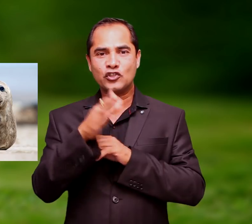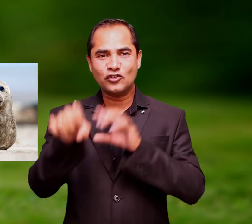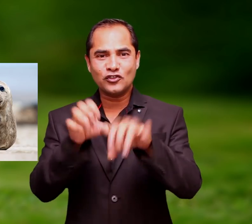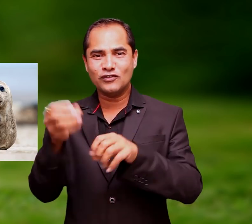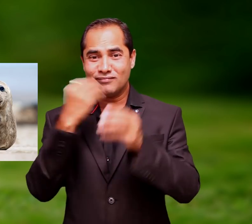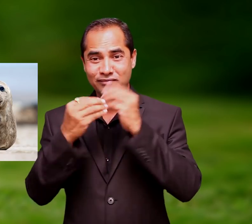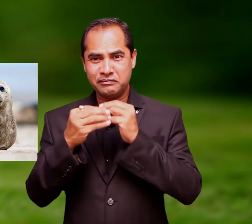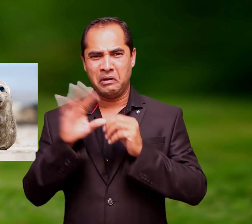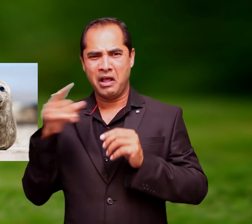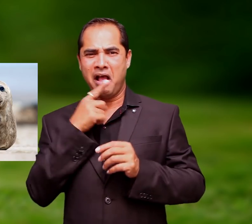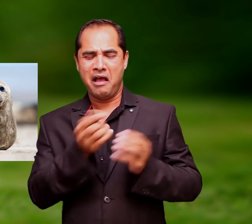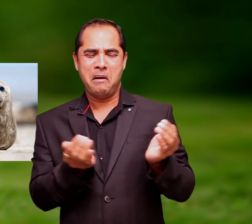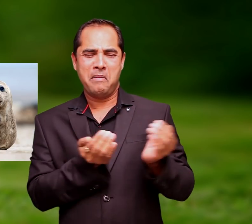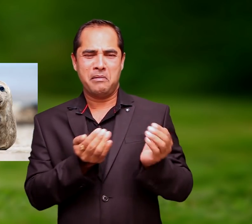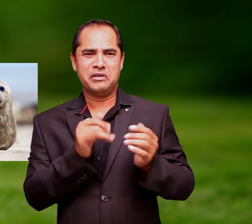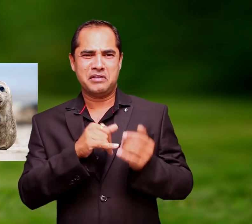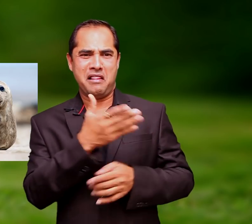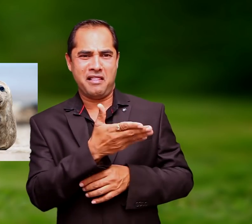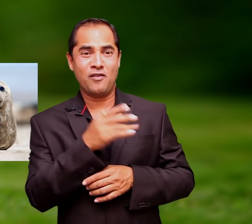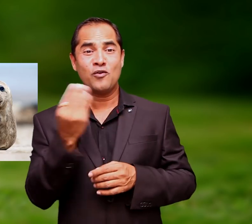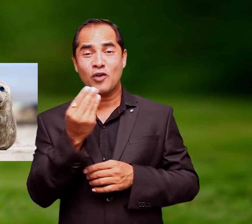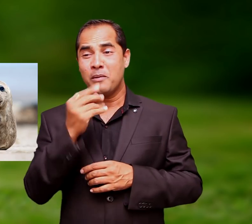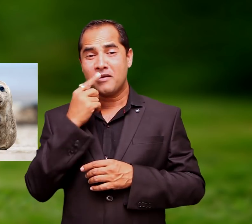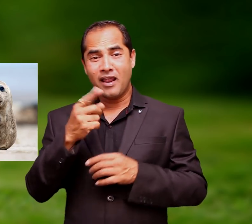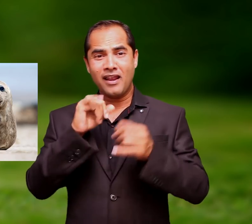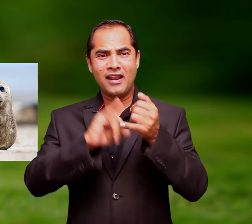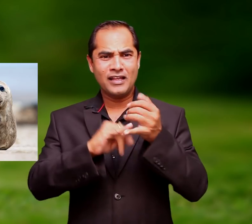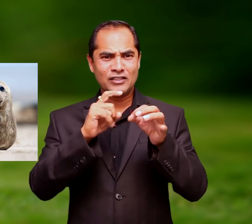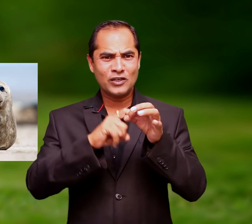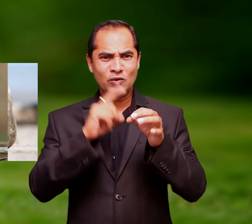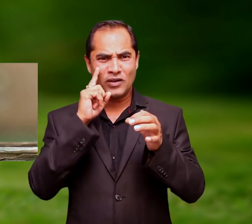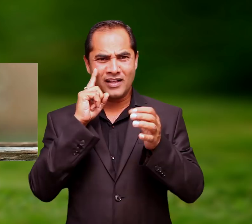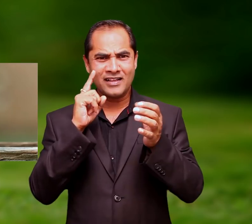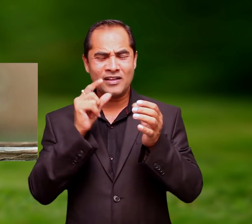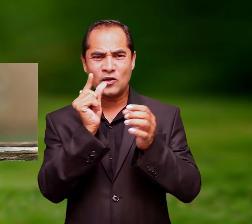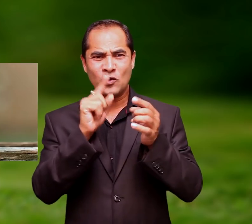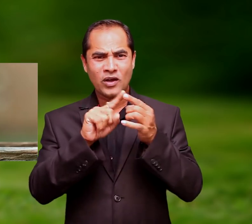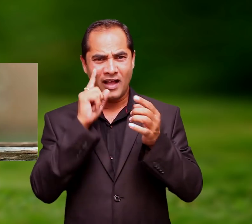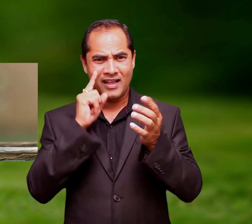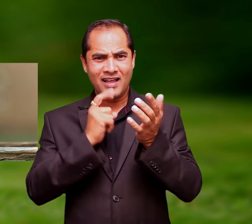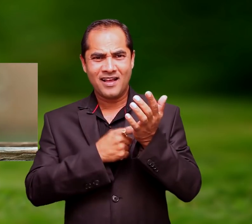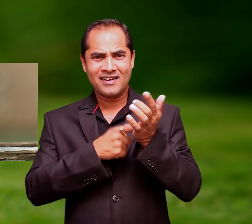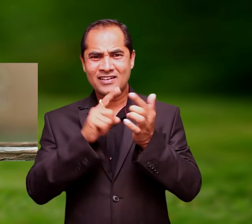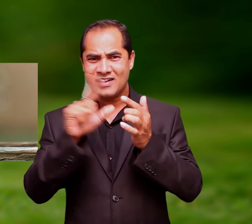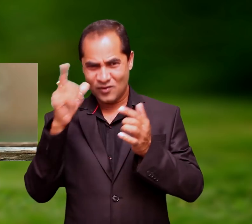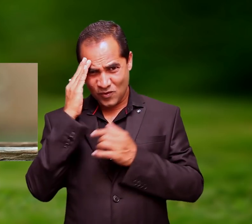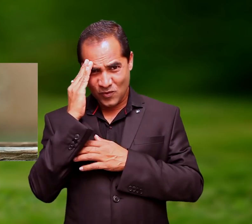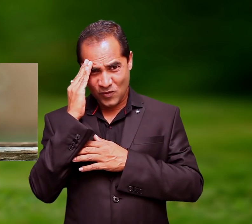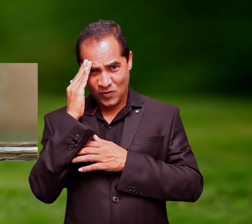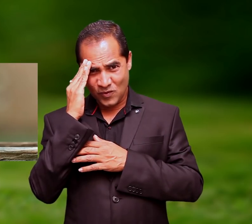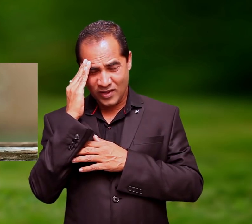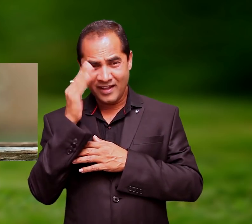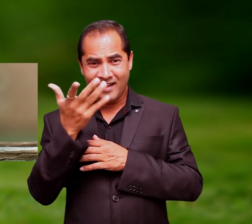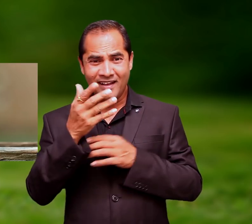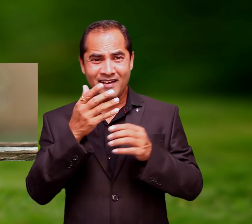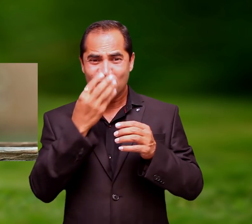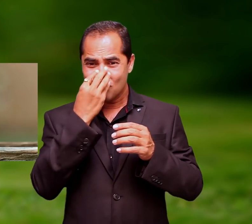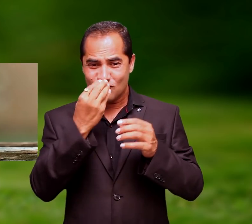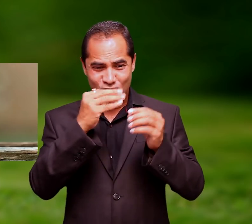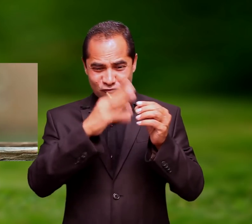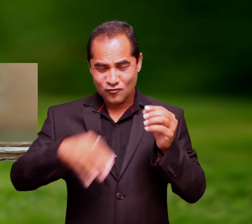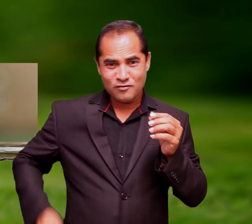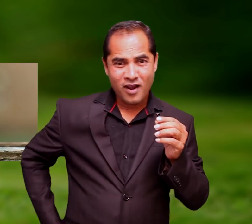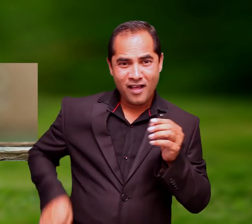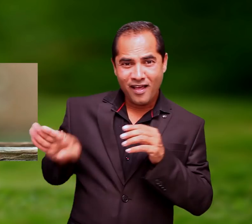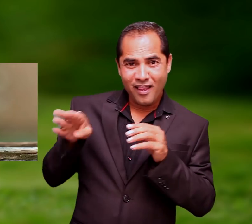cold areas and eats other fish. Some other people called him a 'squirrel'. Have